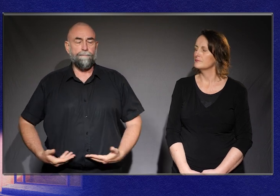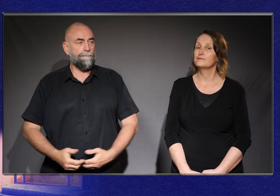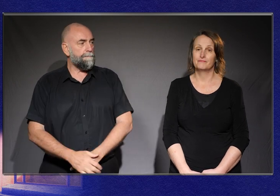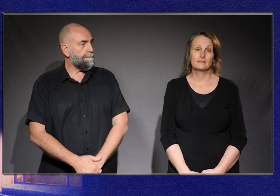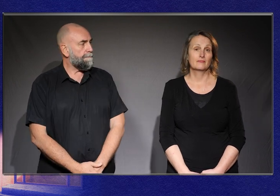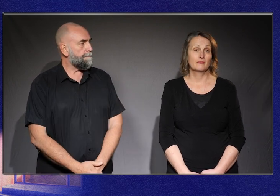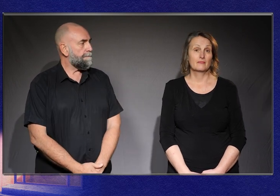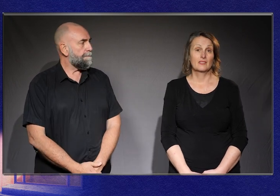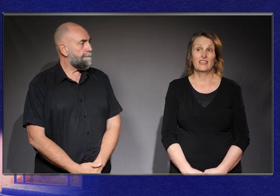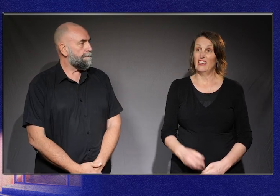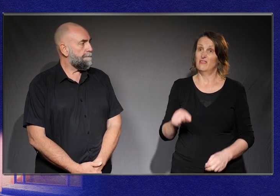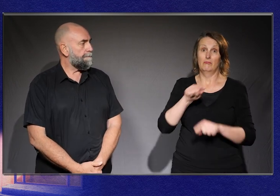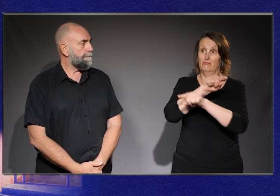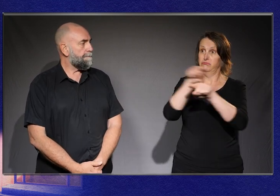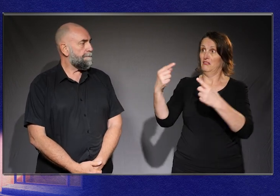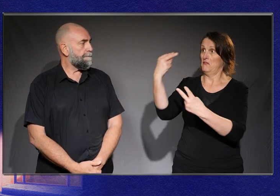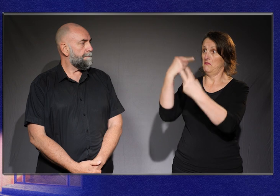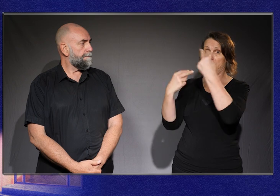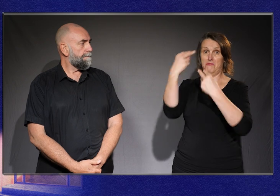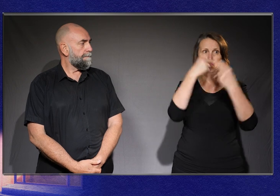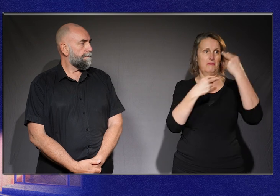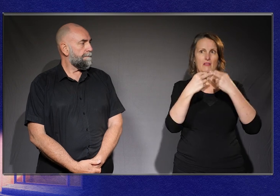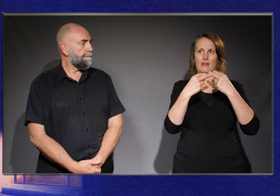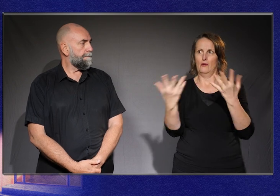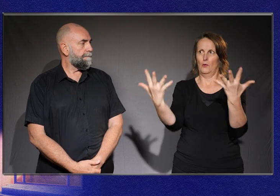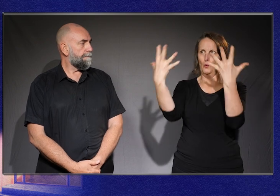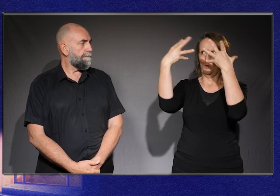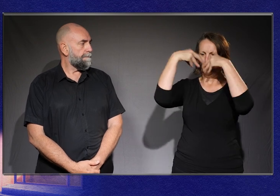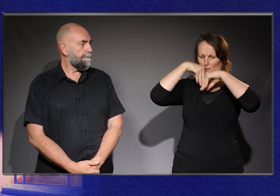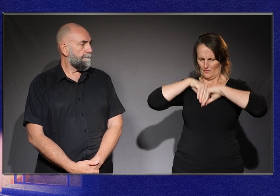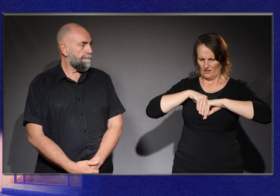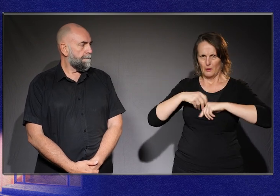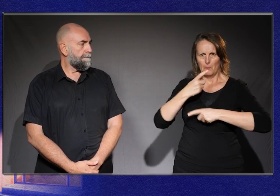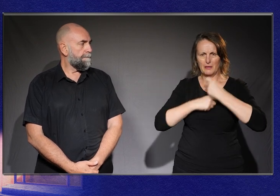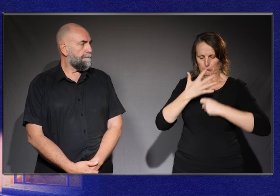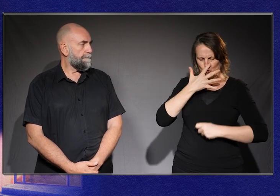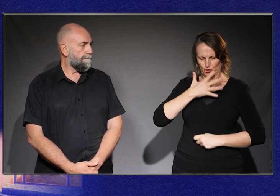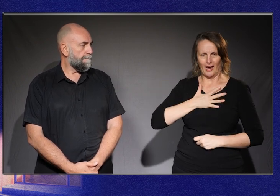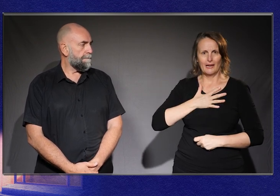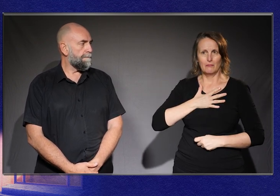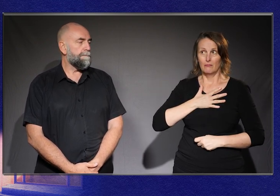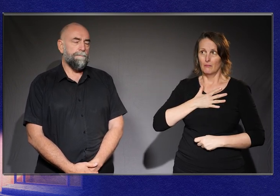Internalised ableism expresses itself as shame. But it's not a real shame. Because you haven't done anything wrong.